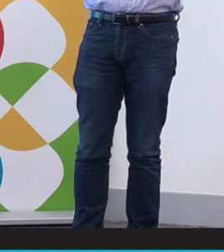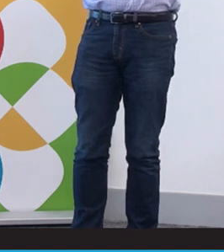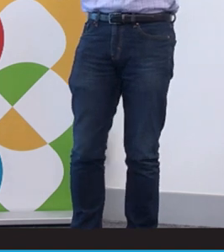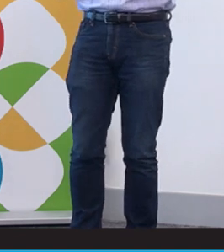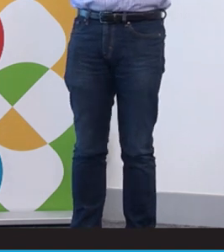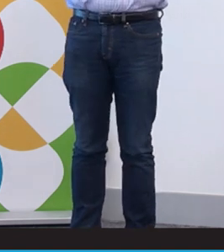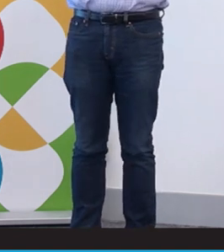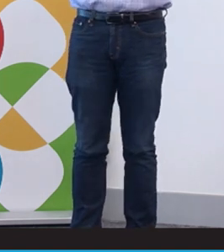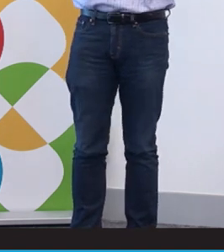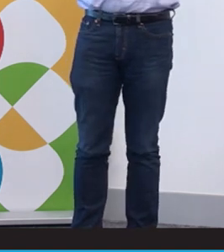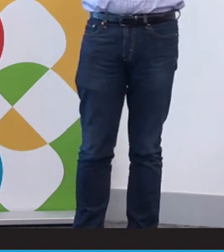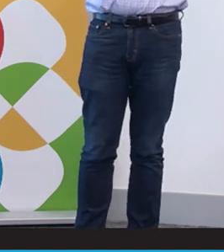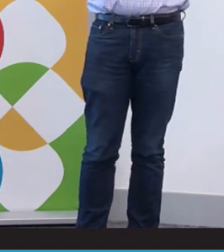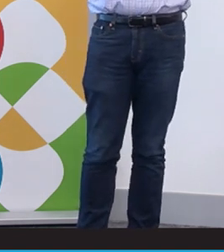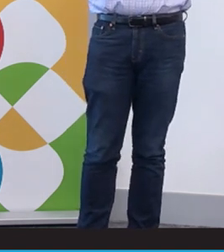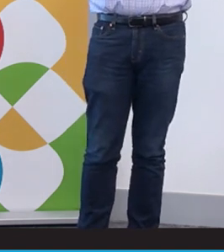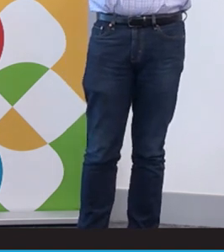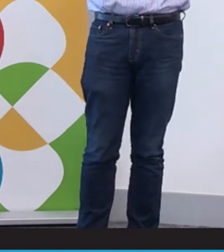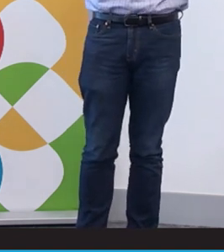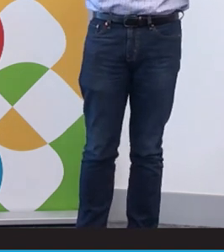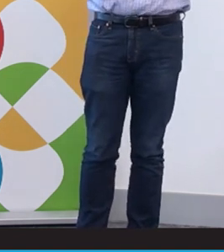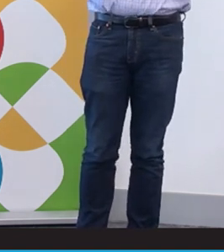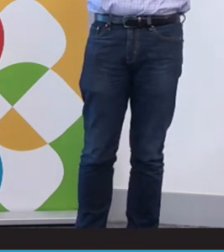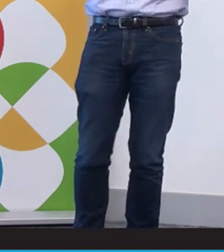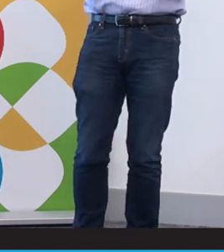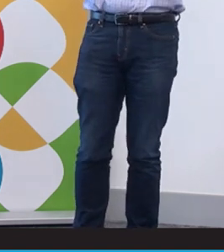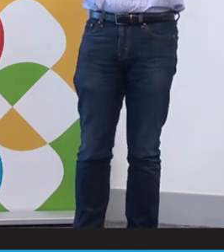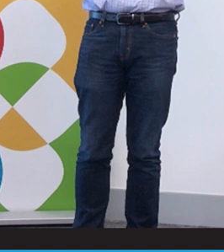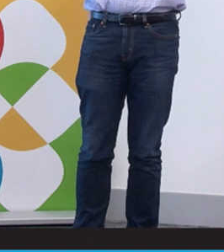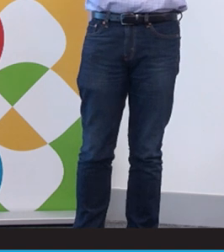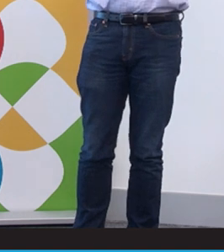Many of our programs are about investing in youth leadership, the deaf ecosystem. We're